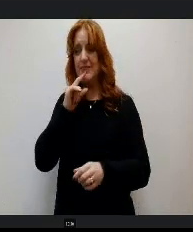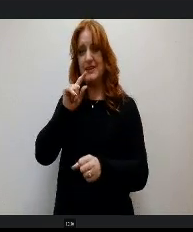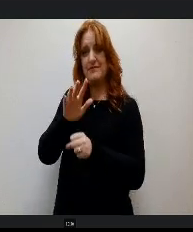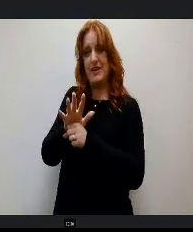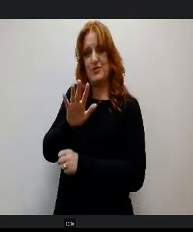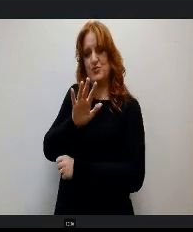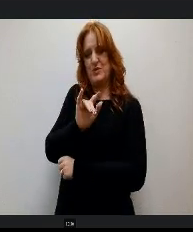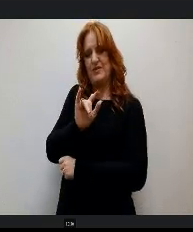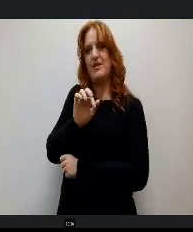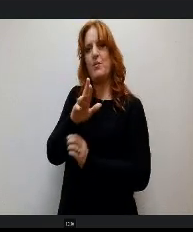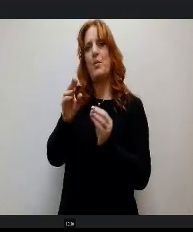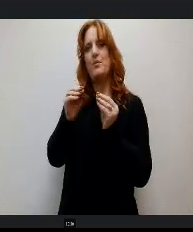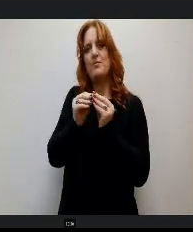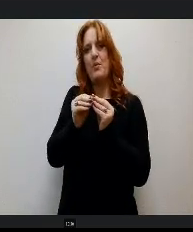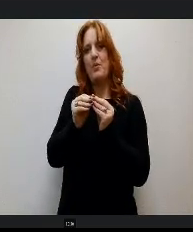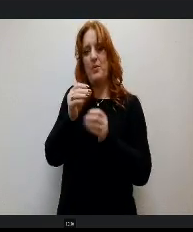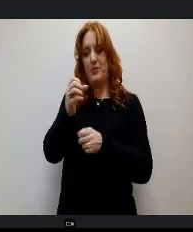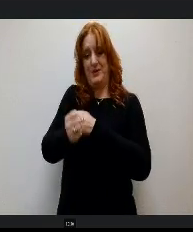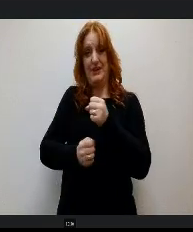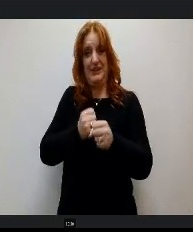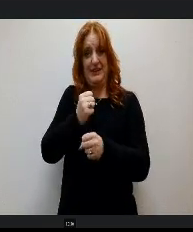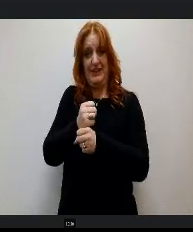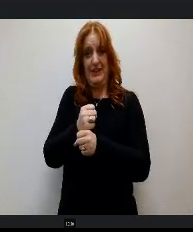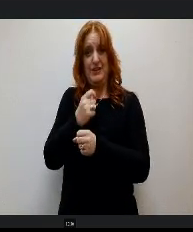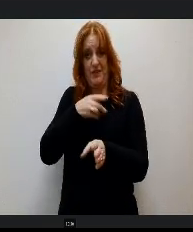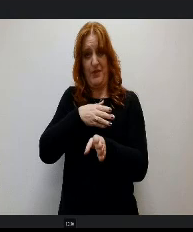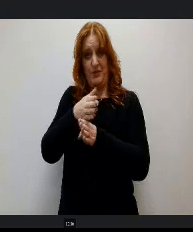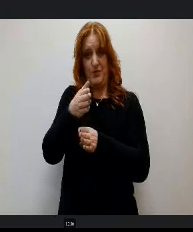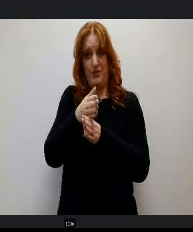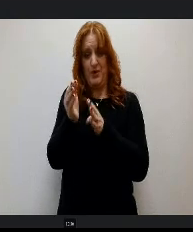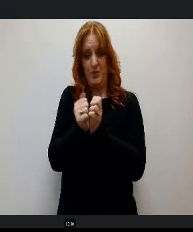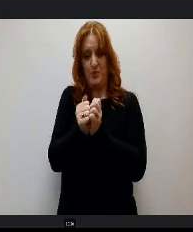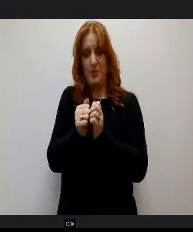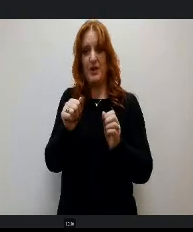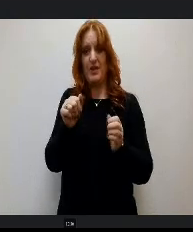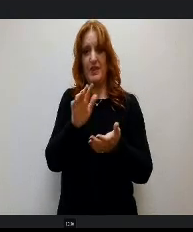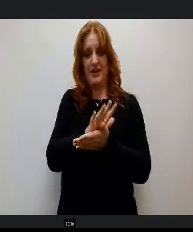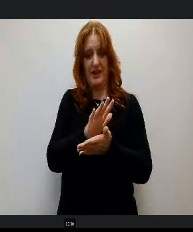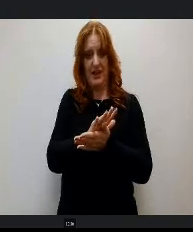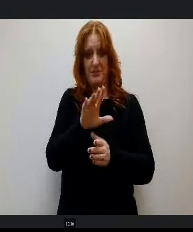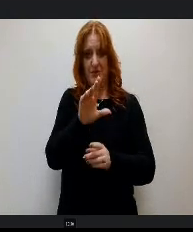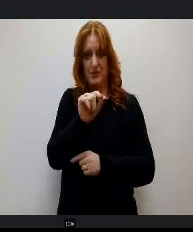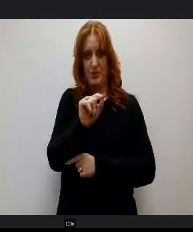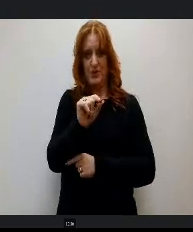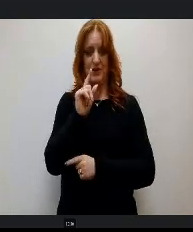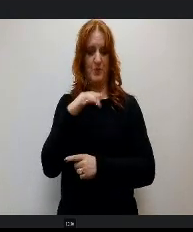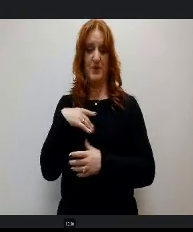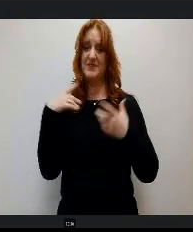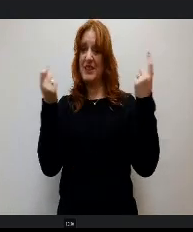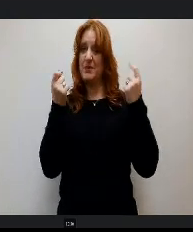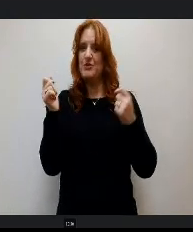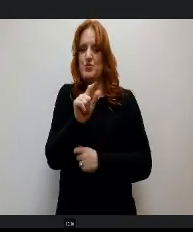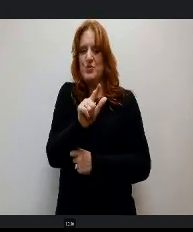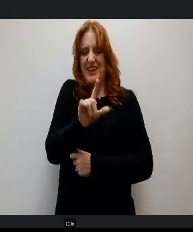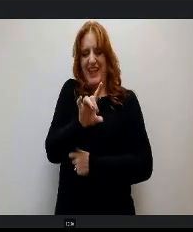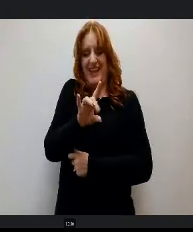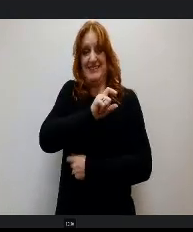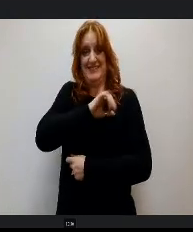more or more years of their career in Academy 20 this s year we celebrated 28 staff that had